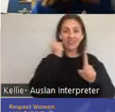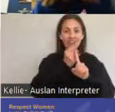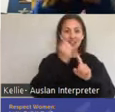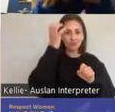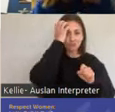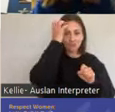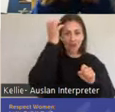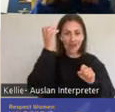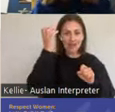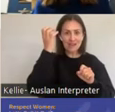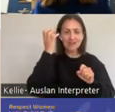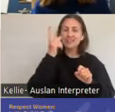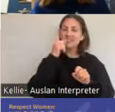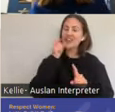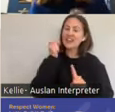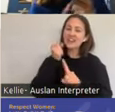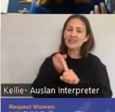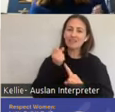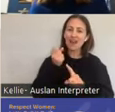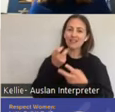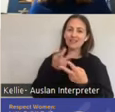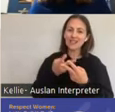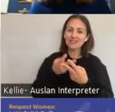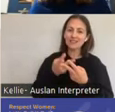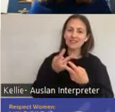sexual pleasure and sexual functioning. So really having a think about that.